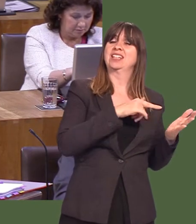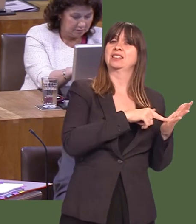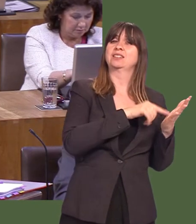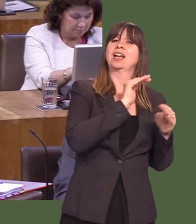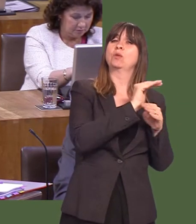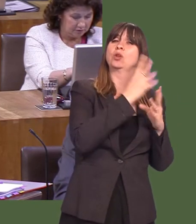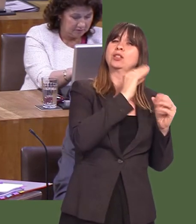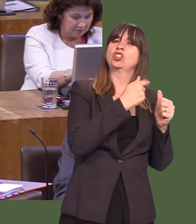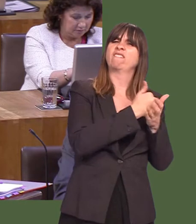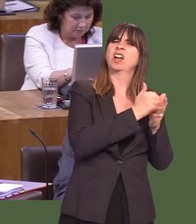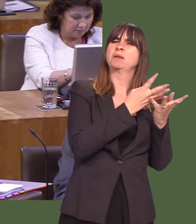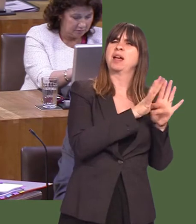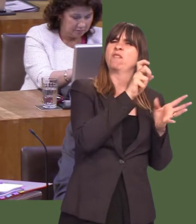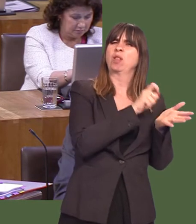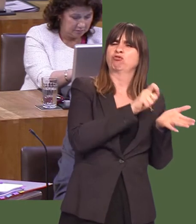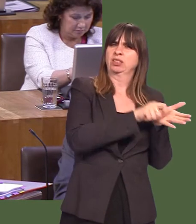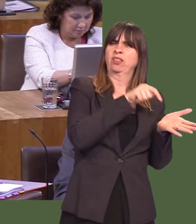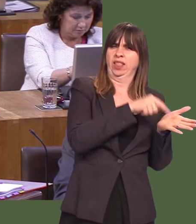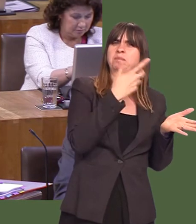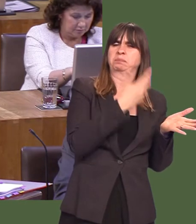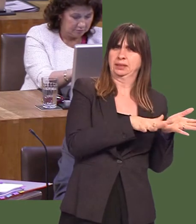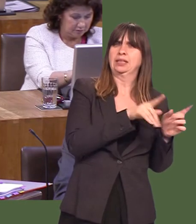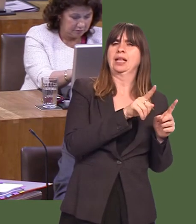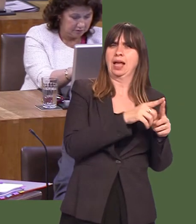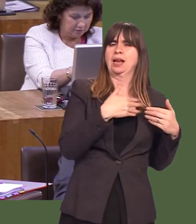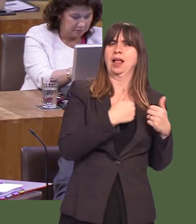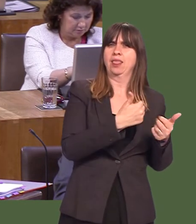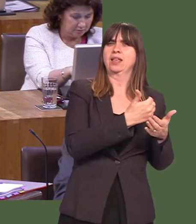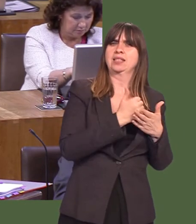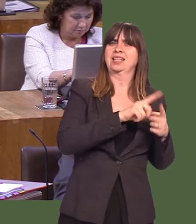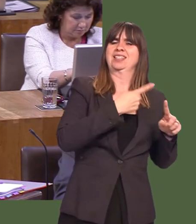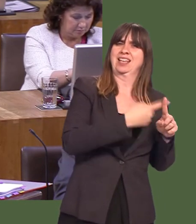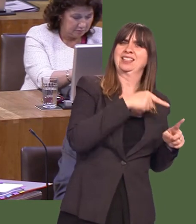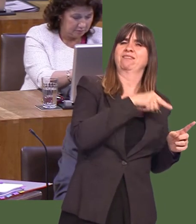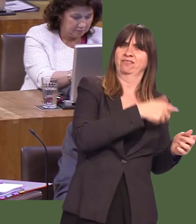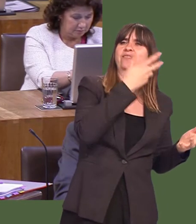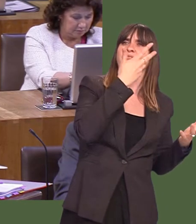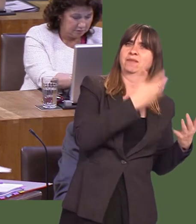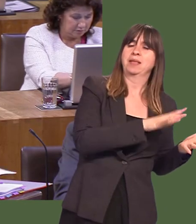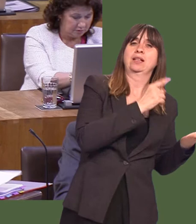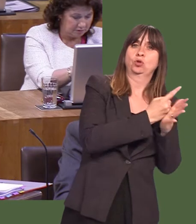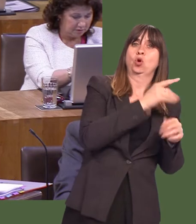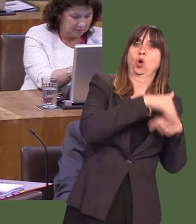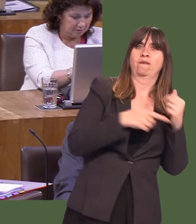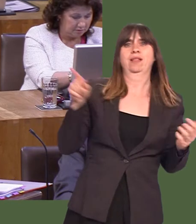the outdoor education advisersí panel for Wales and the Health and Safety Executive, and that is accessible from the Welsh Governmentís website.